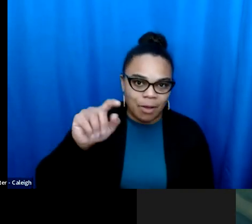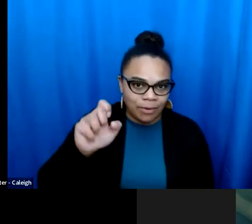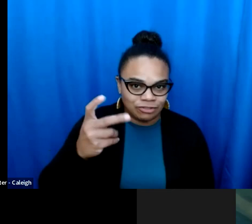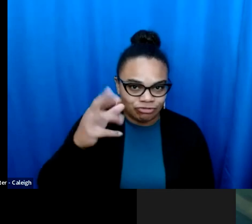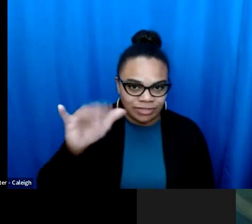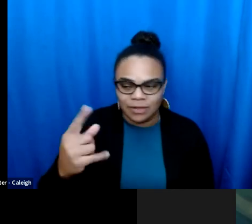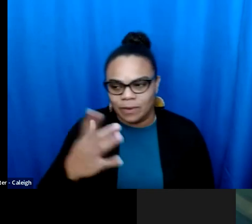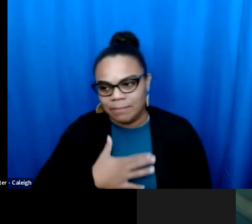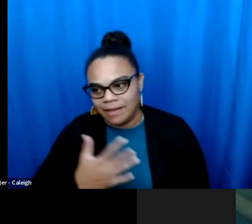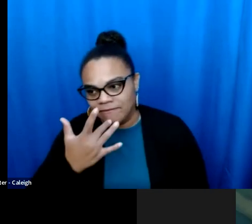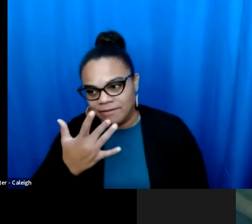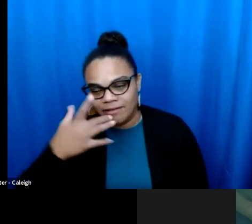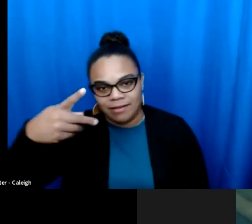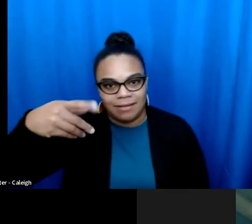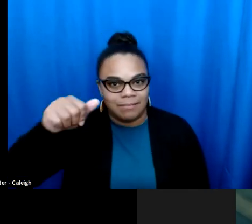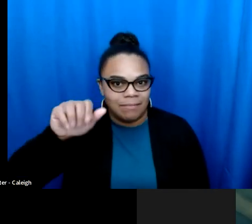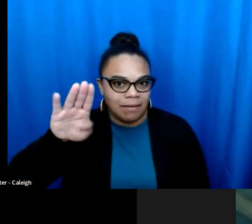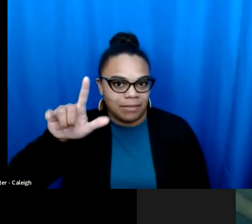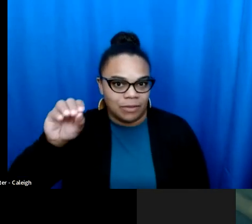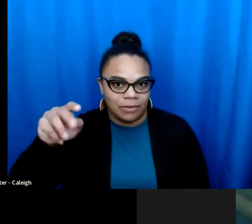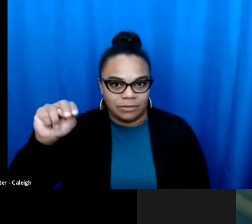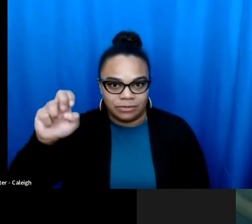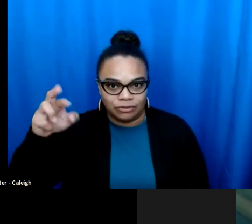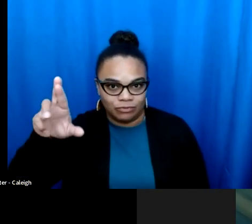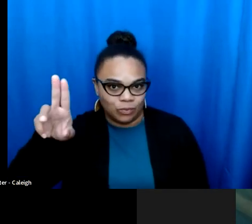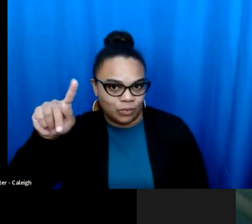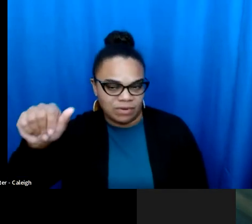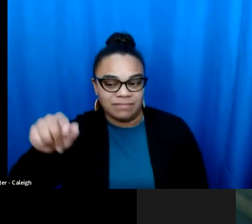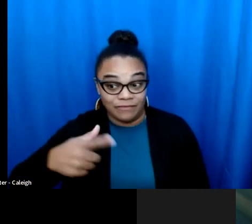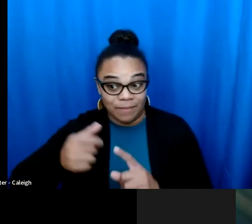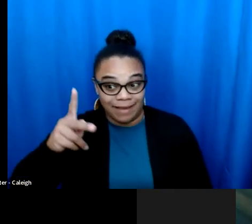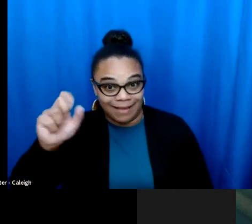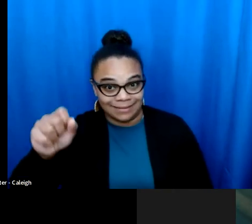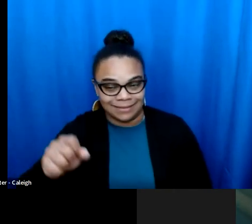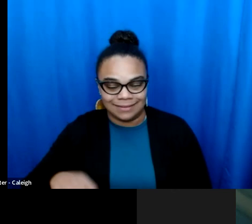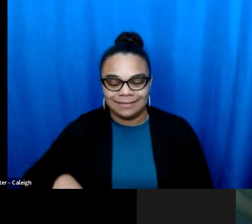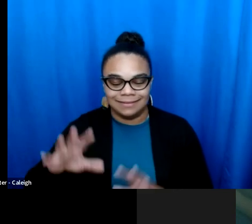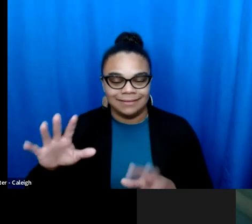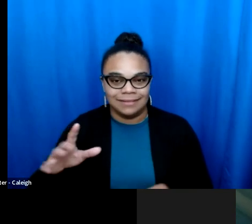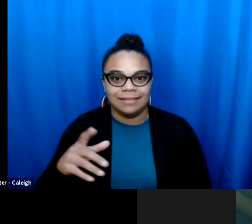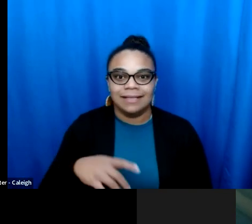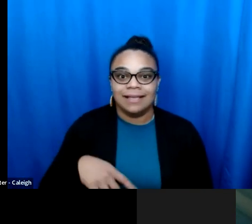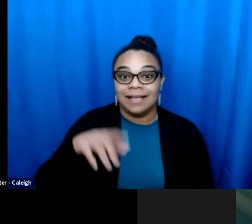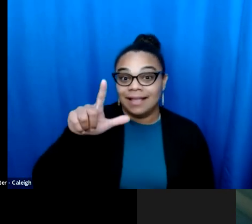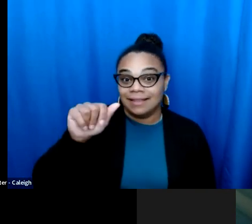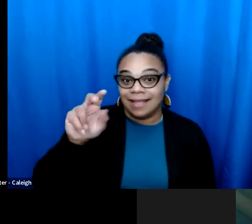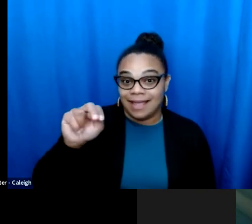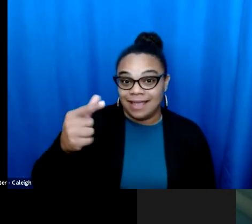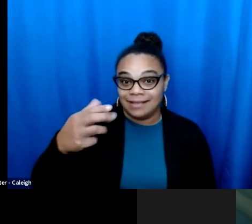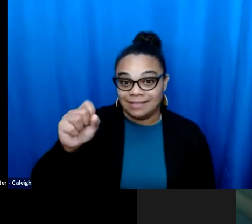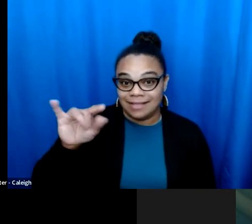a movement that can prevail. And I said before, I like poetry. Pablo is one. My very favorite is always [broken And I said before, I like poetry right. So Kabla Ruda, the rudest one I like. My very favorite is always lengths, and Hughes, he's from Kansas Harlem claims it but we claim him first and length.